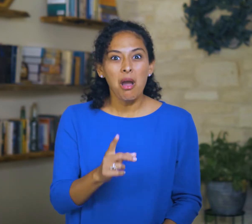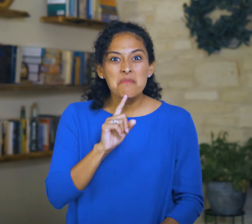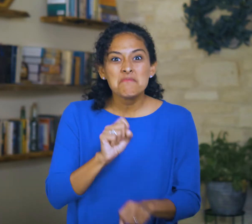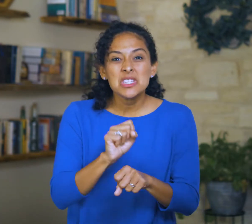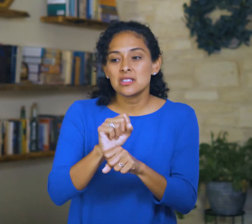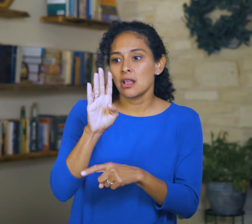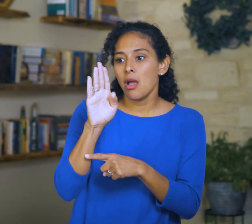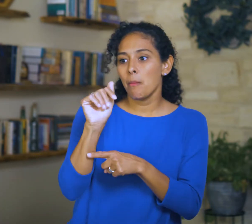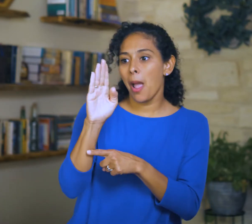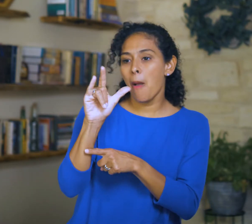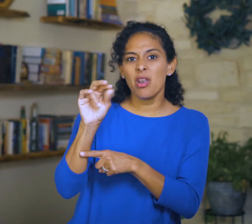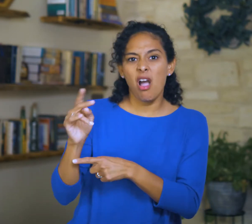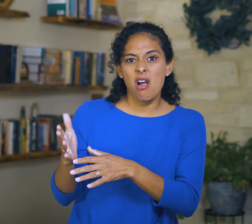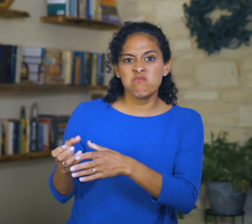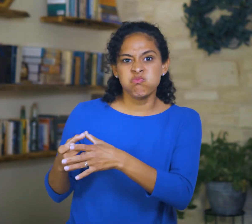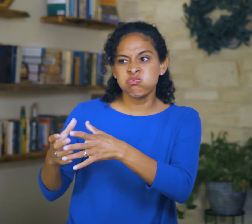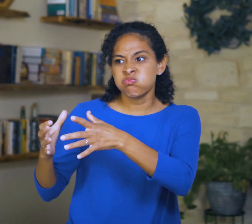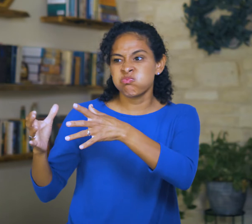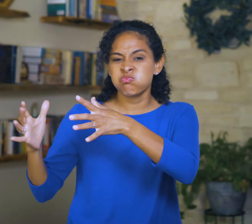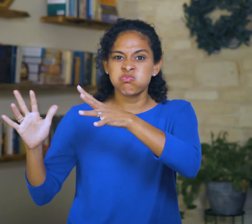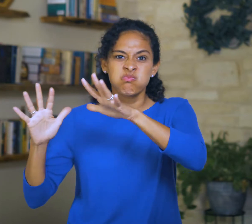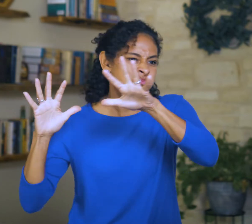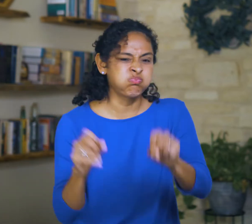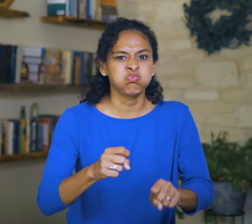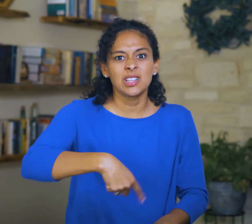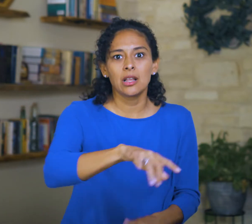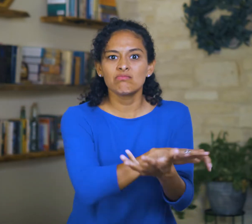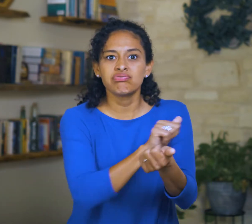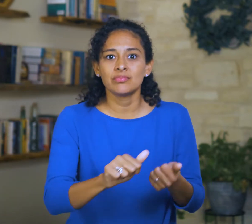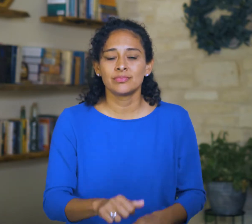is the raising up of the Babylonians to destroy them.